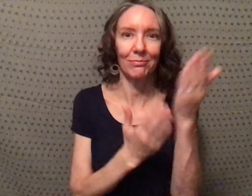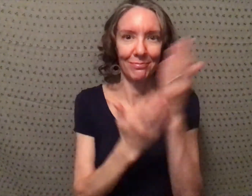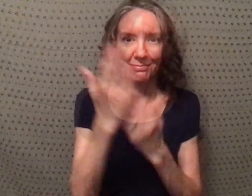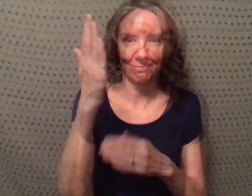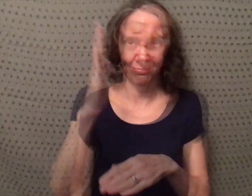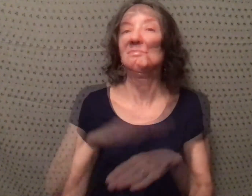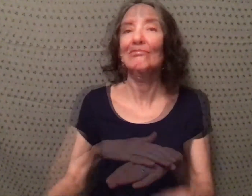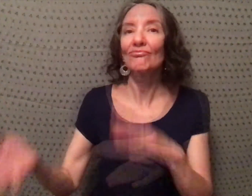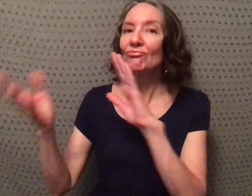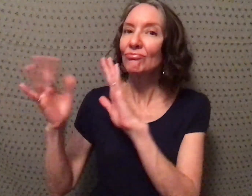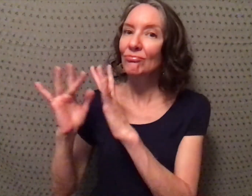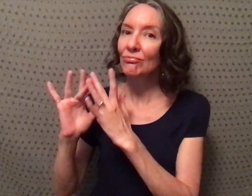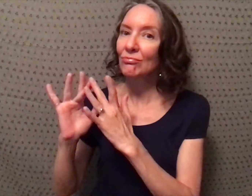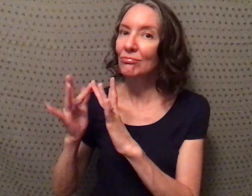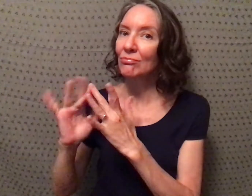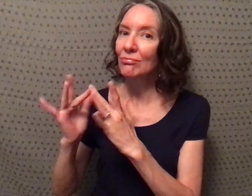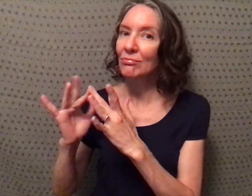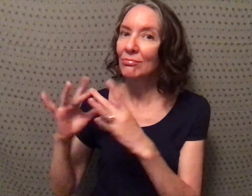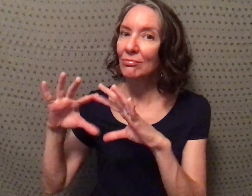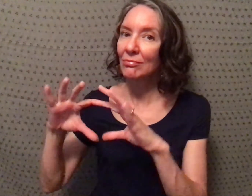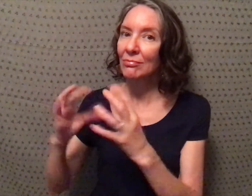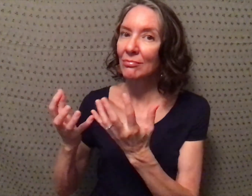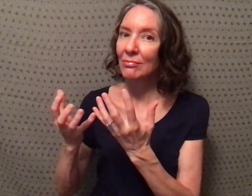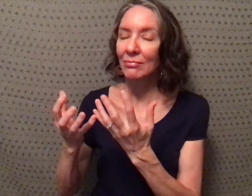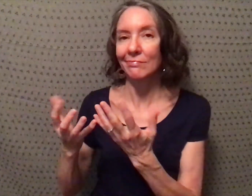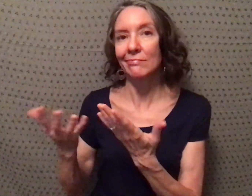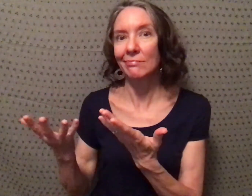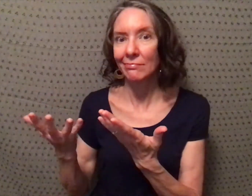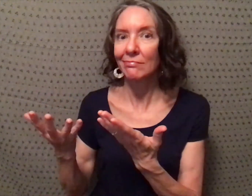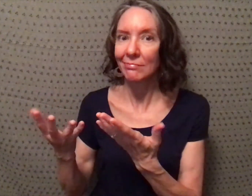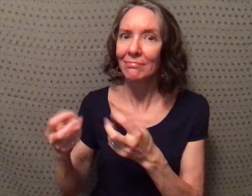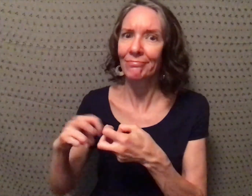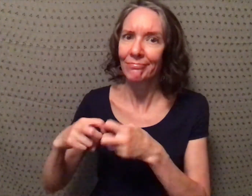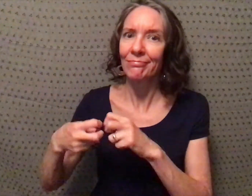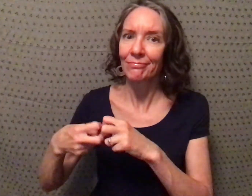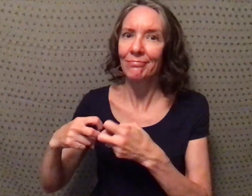it's more hands-on. Internet classes, I know they're